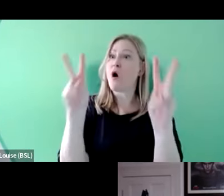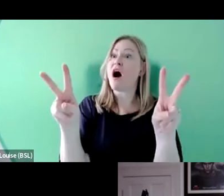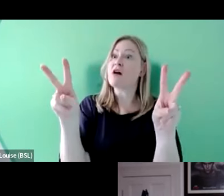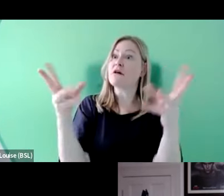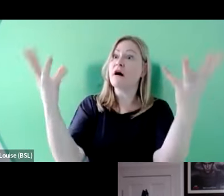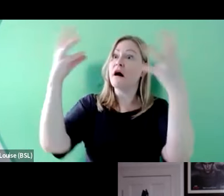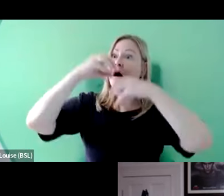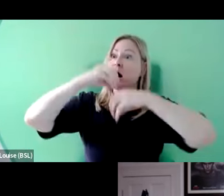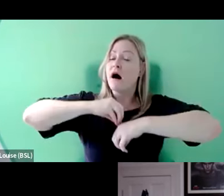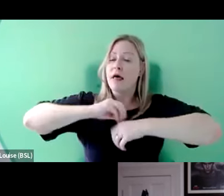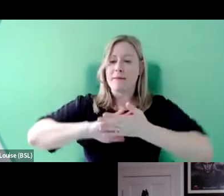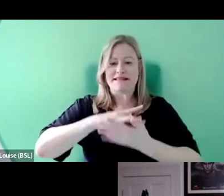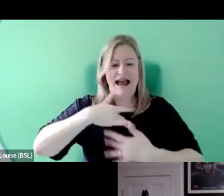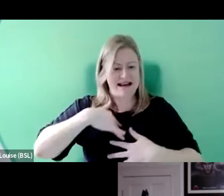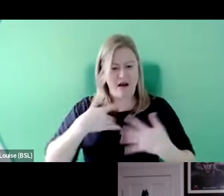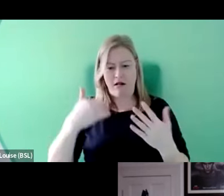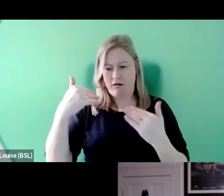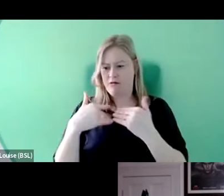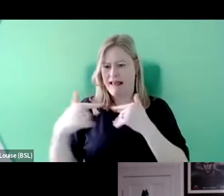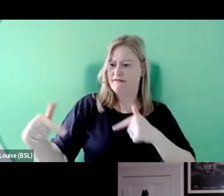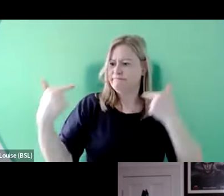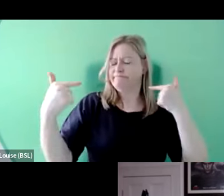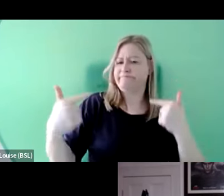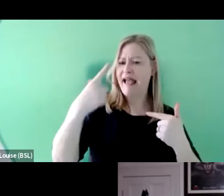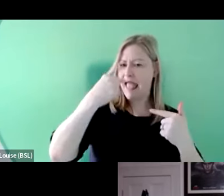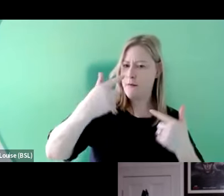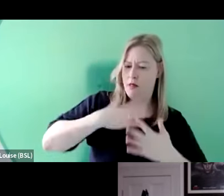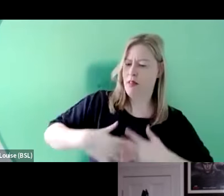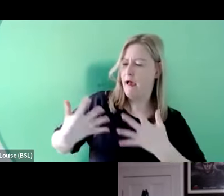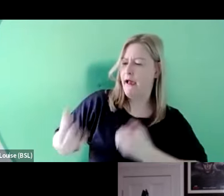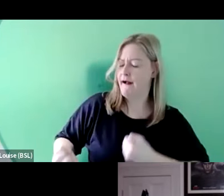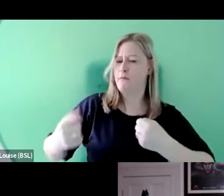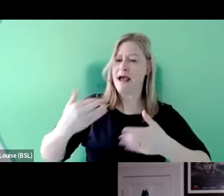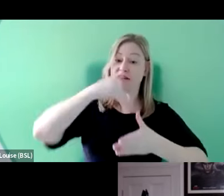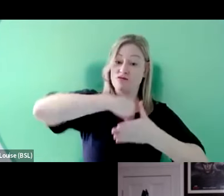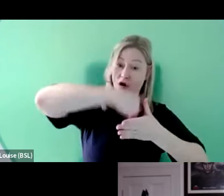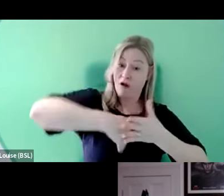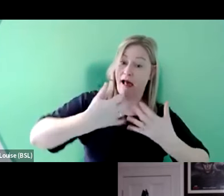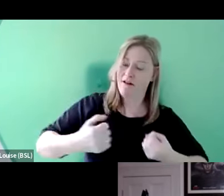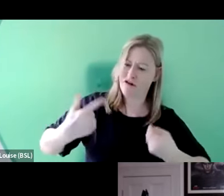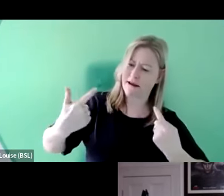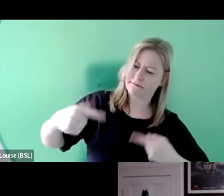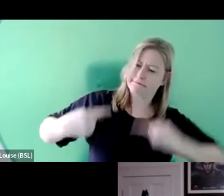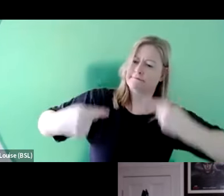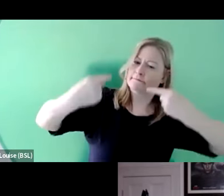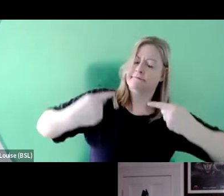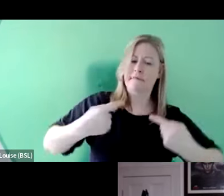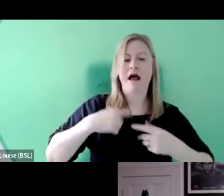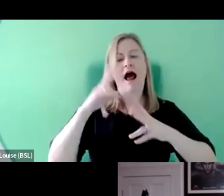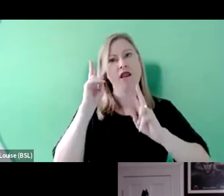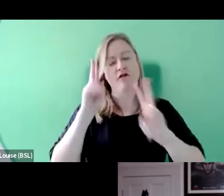internal ableism that we all have. I love watching characters that have disabilities